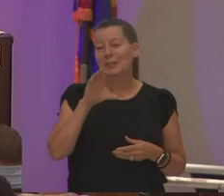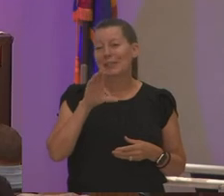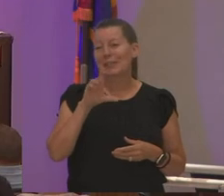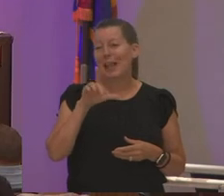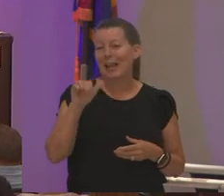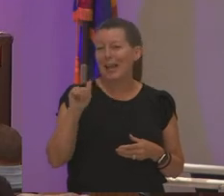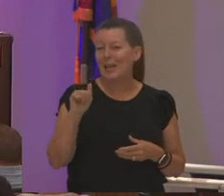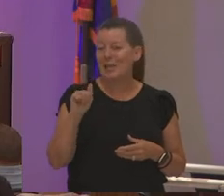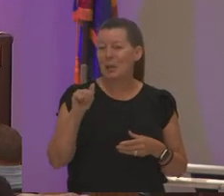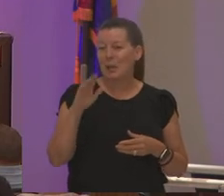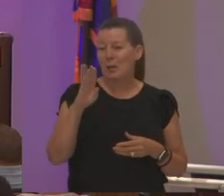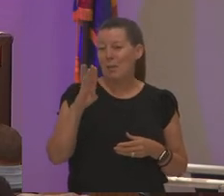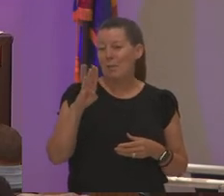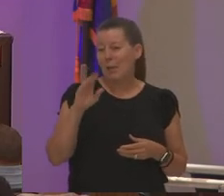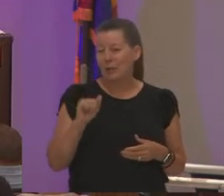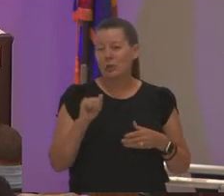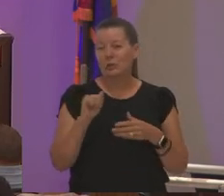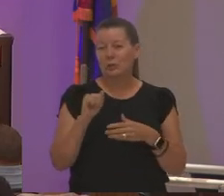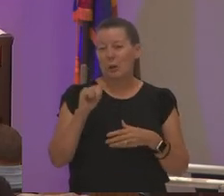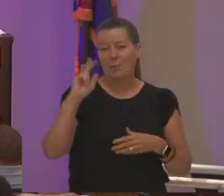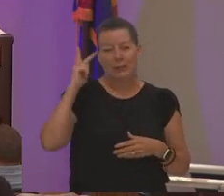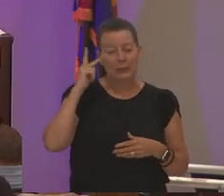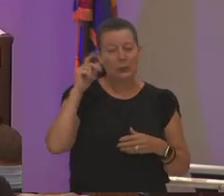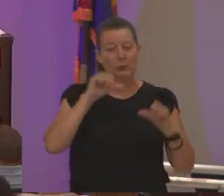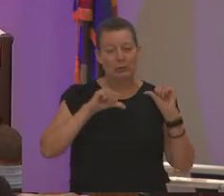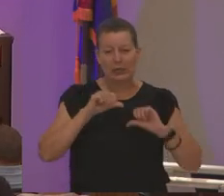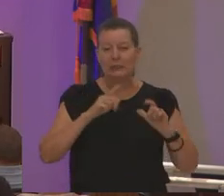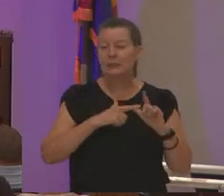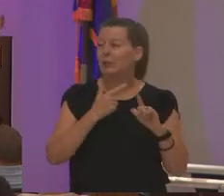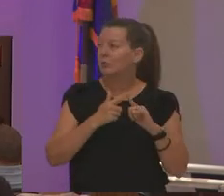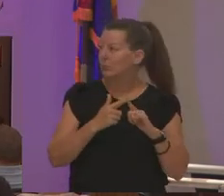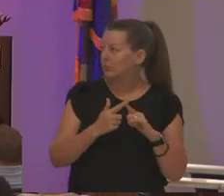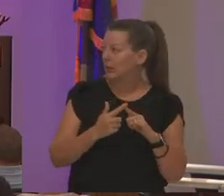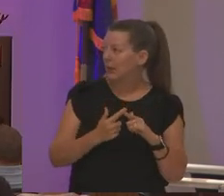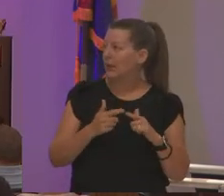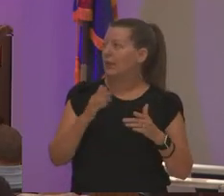in uh political science i went on then to california state university dominguez hills